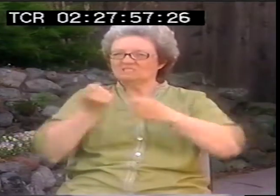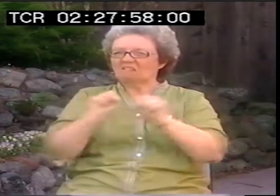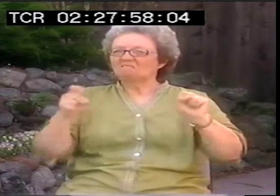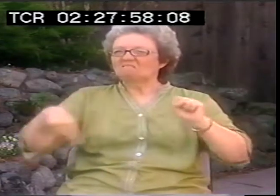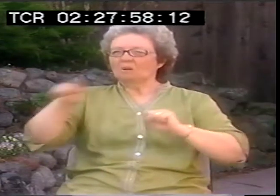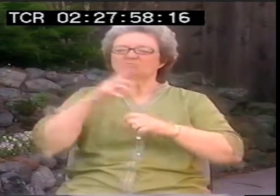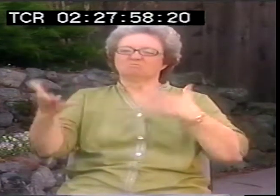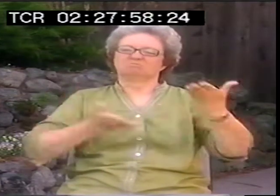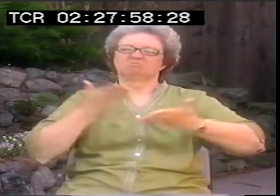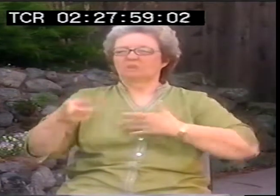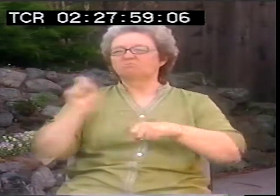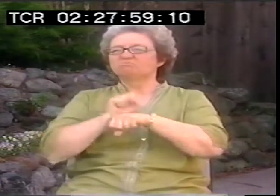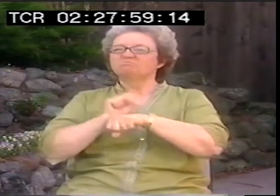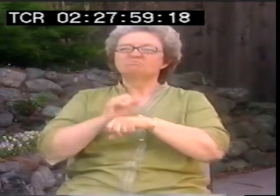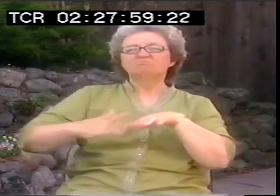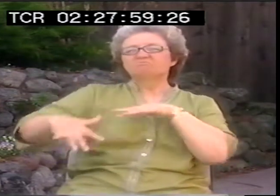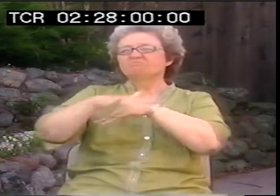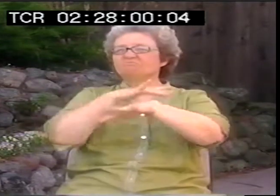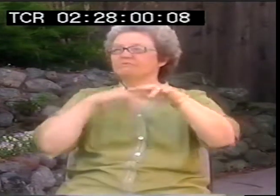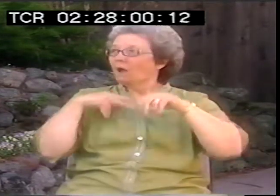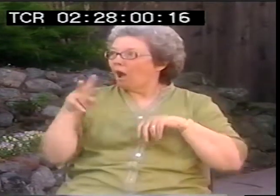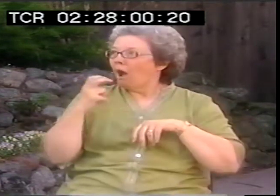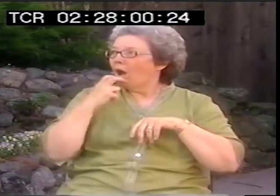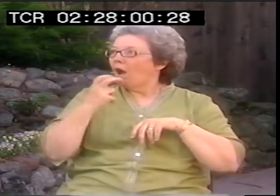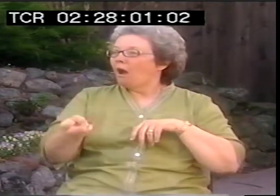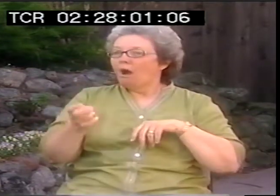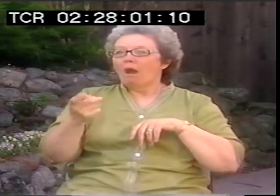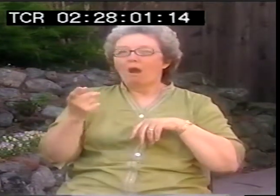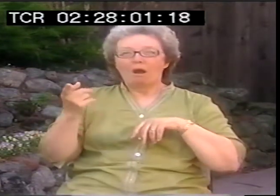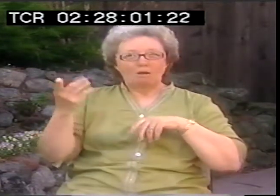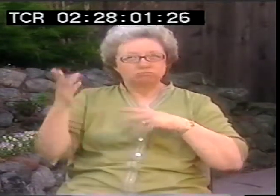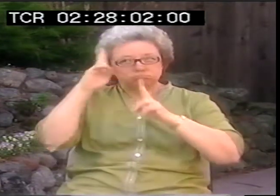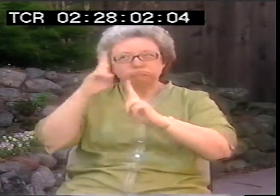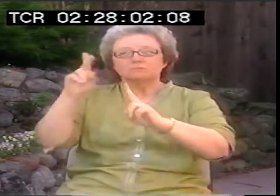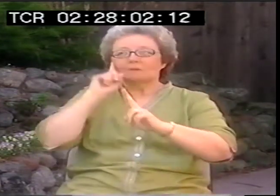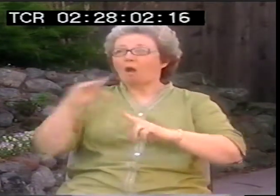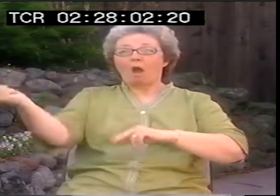were deaf people because they knew they wouldn't blab their secrets. And they were chosen as guards.